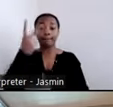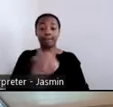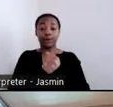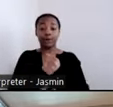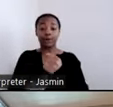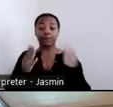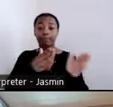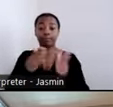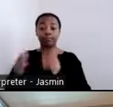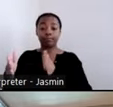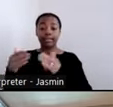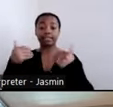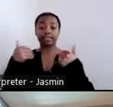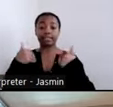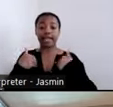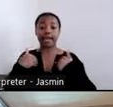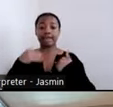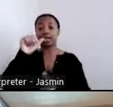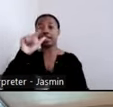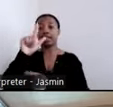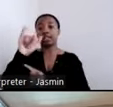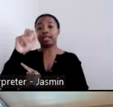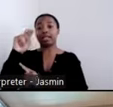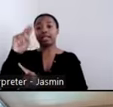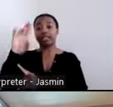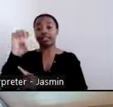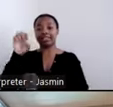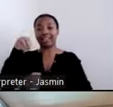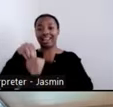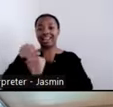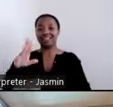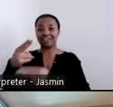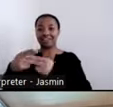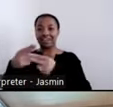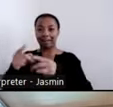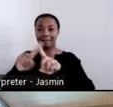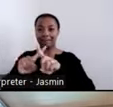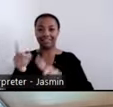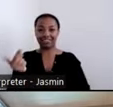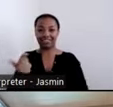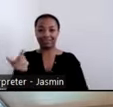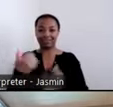separate distinct organizations, okay? So we all work together in that space.